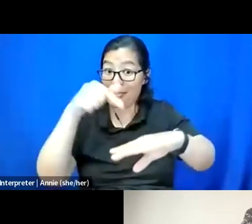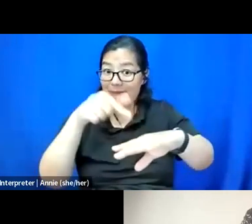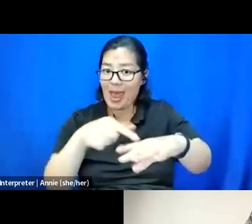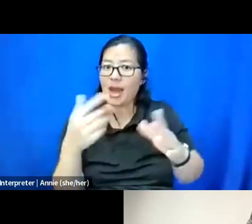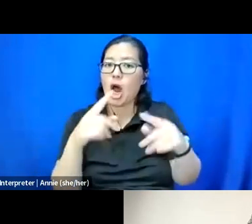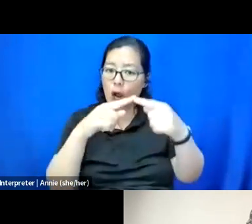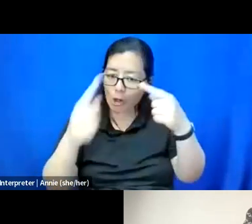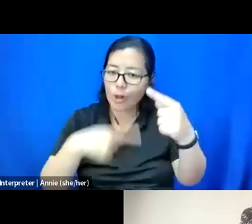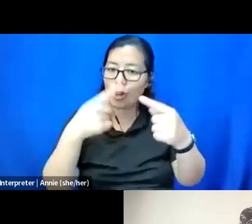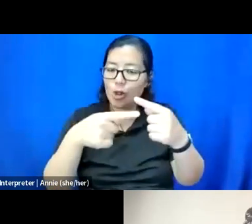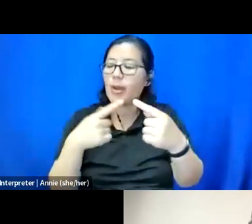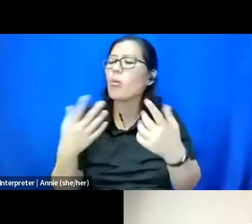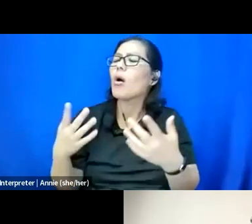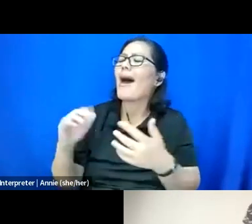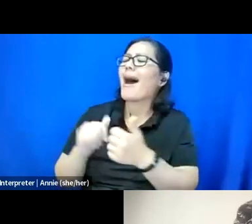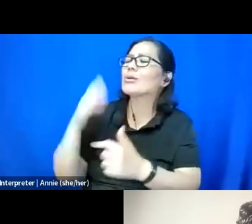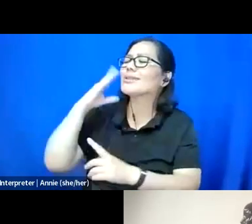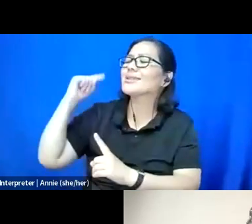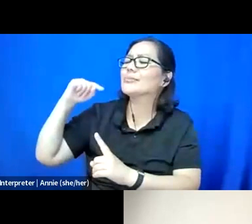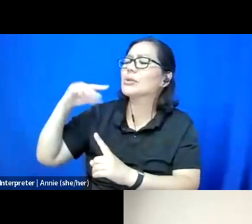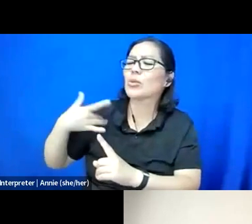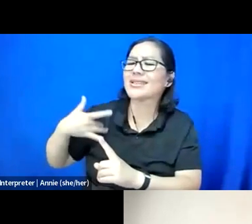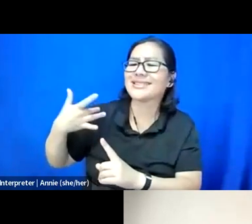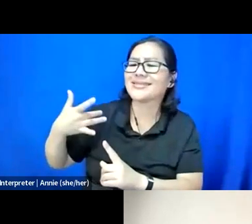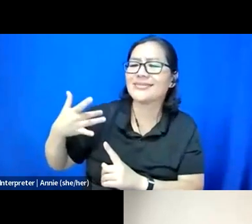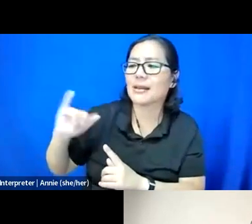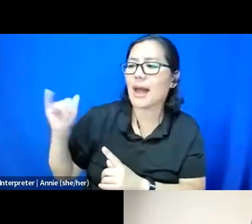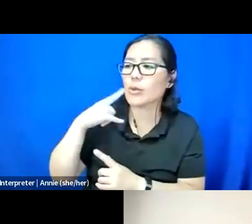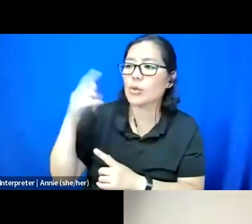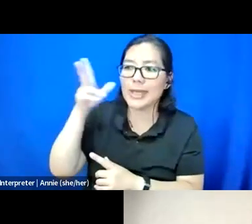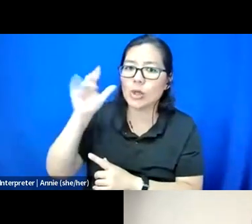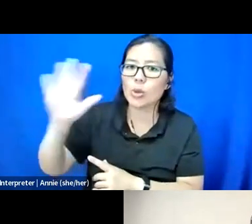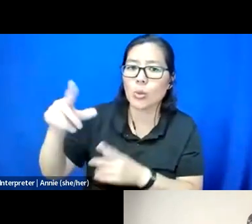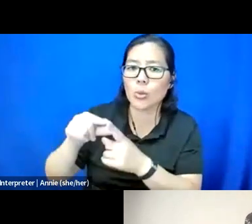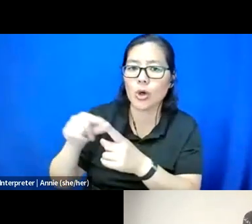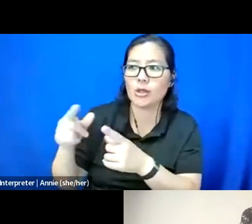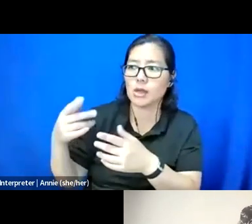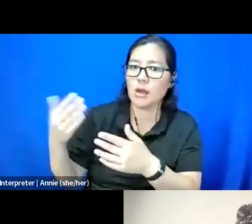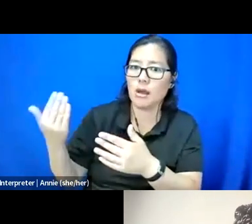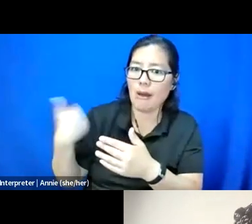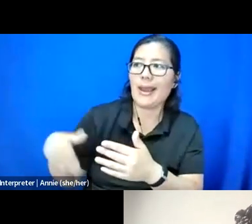at you over and over and over again? What do you want to create from that, and then, like, having new things get generated then.